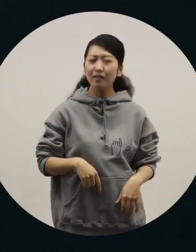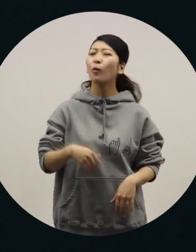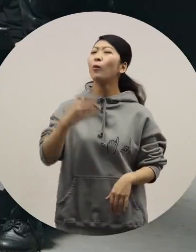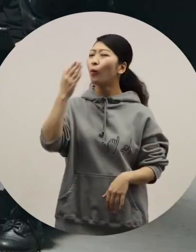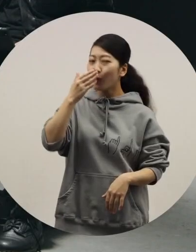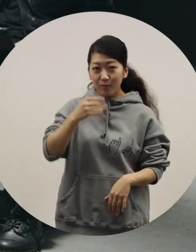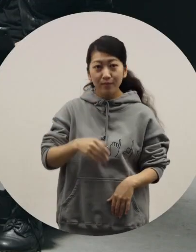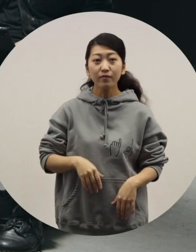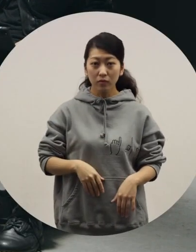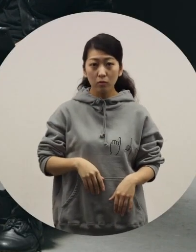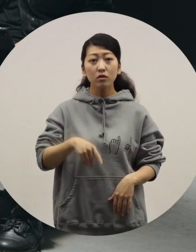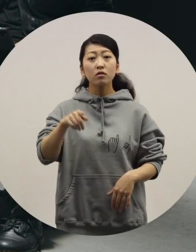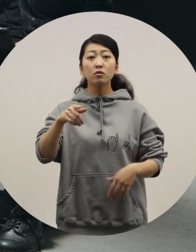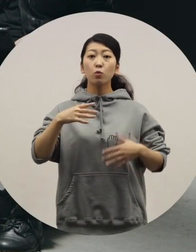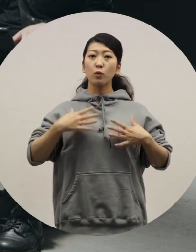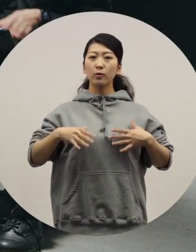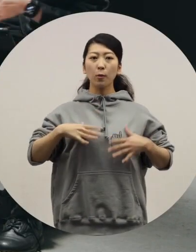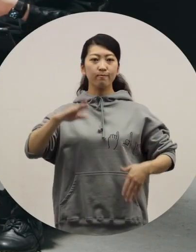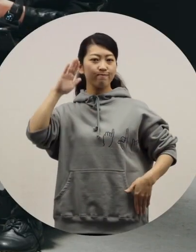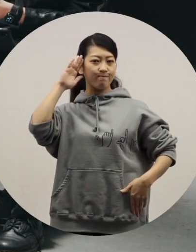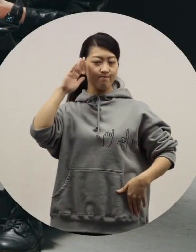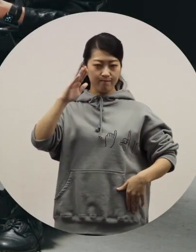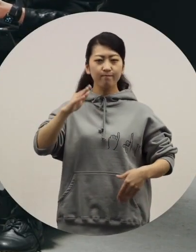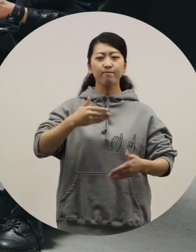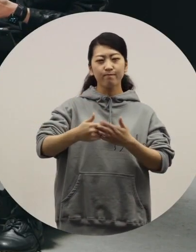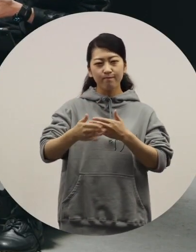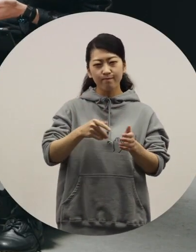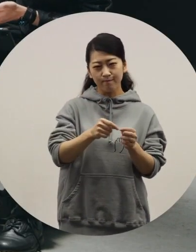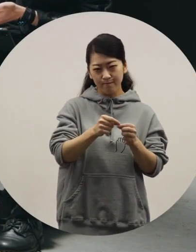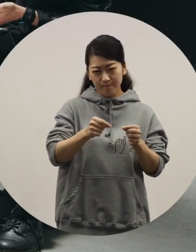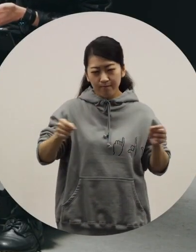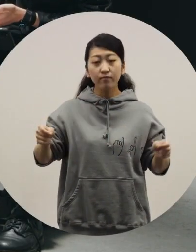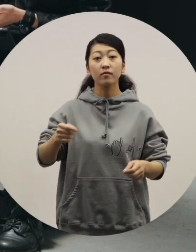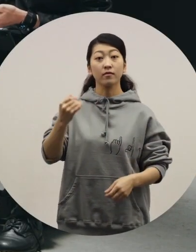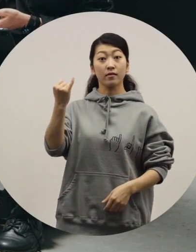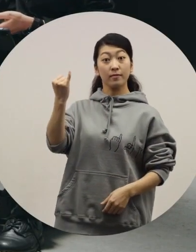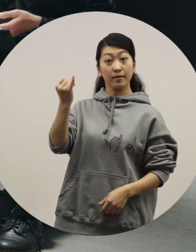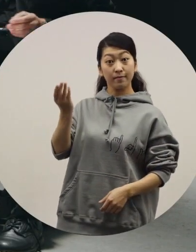[Ochiai] By the way, you've had a long career in modeling,